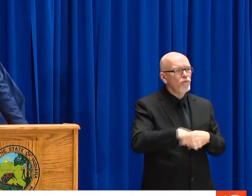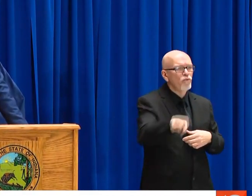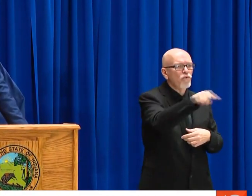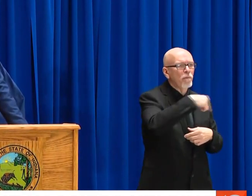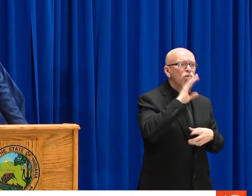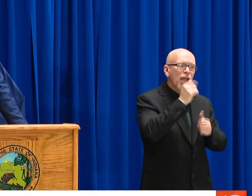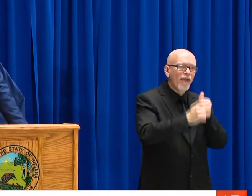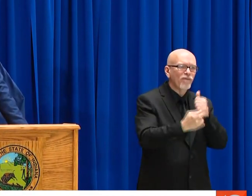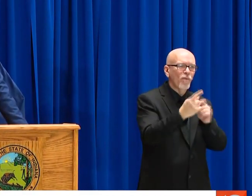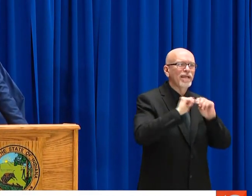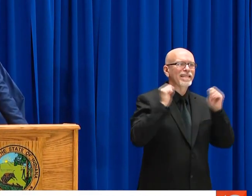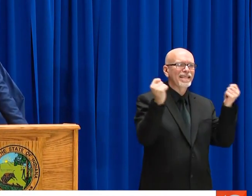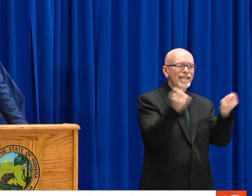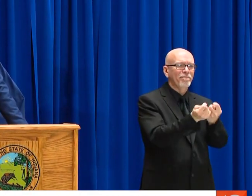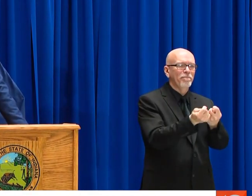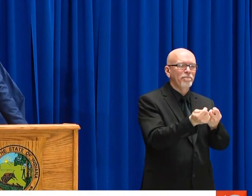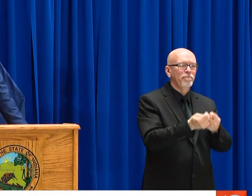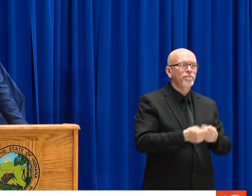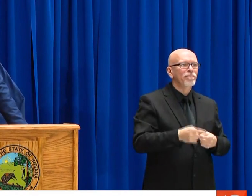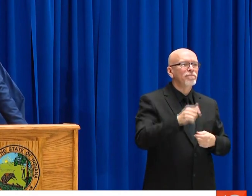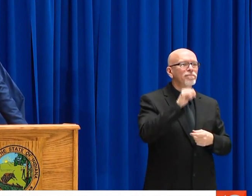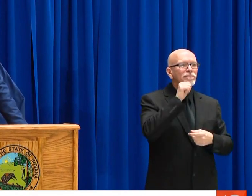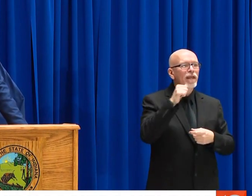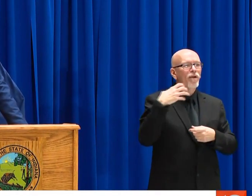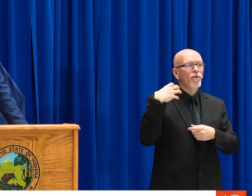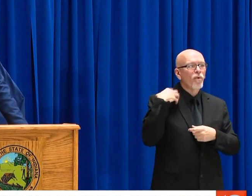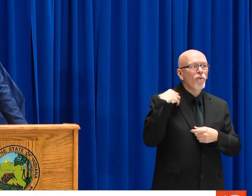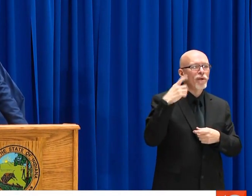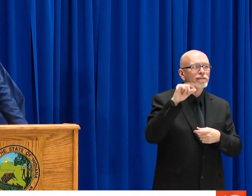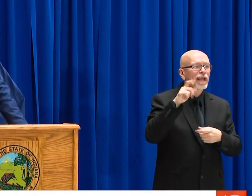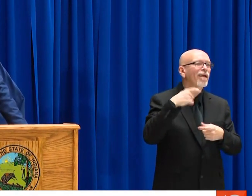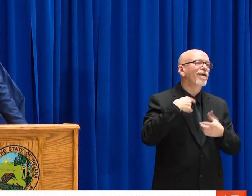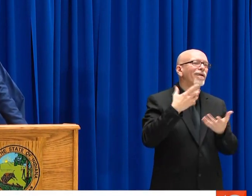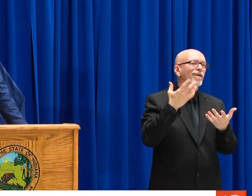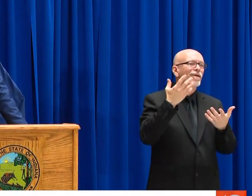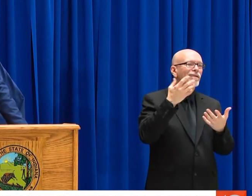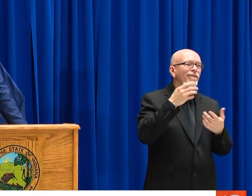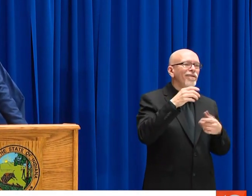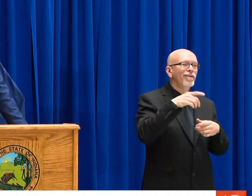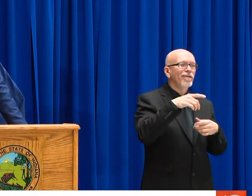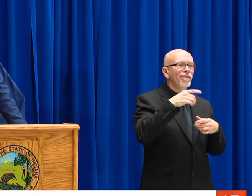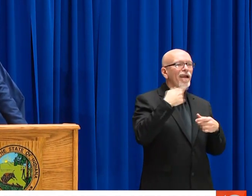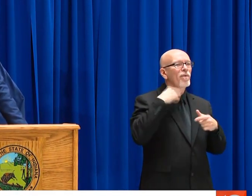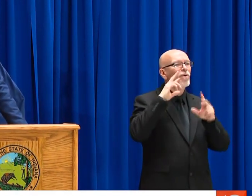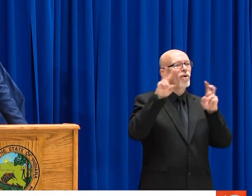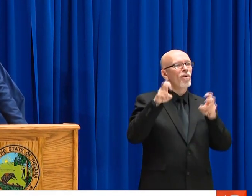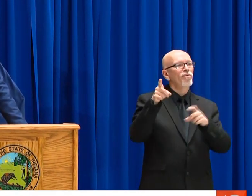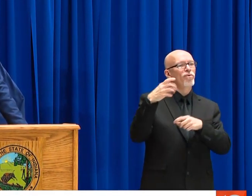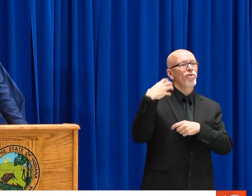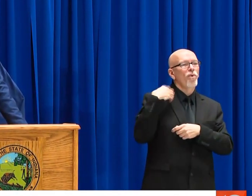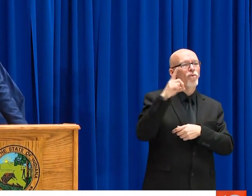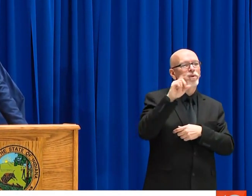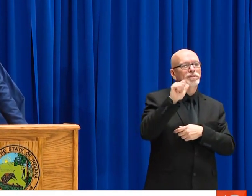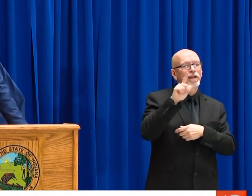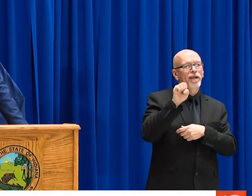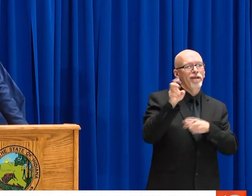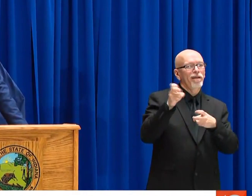ABOUT THE EXECUTIVE BRANCH OR LEGISLATIVE BRANCH OR JUDICIAL BRANCH ON OR ABOUT FOLK WHO IS WORK INSIDE THIS BUILDING. I'M TALKING ABOUT EVERYBODY.